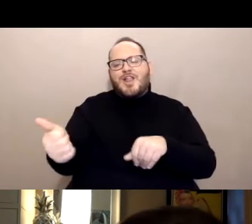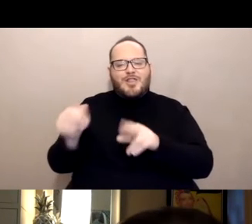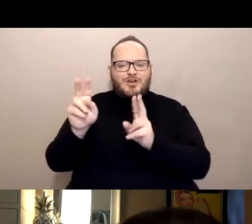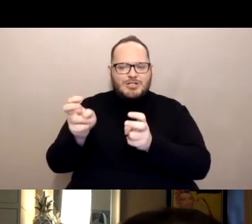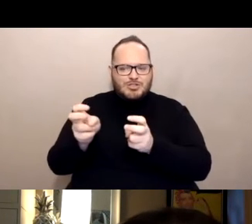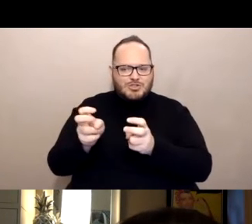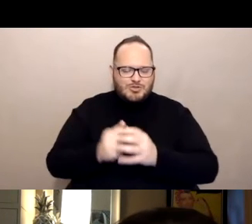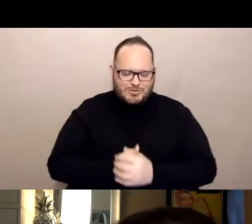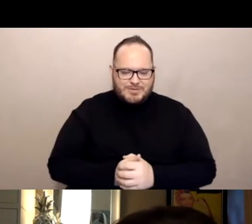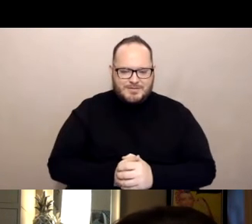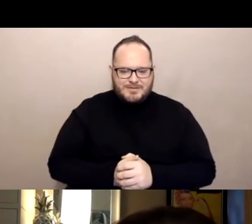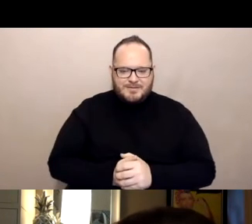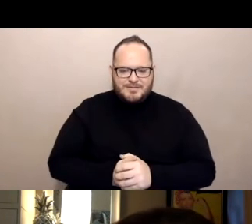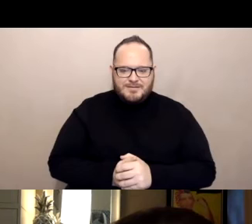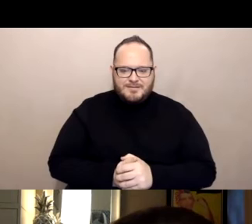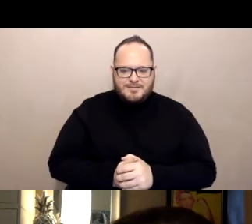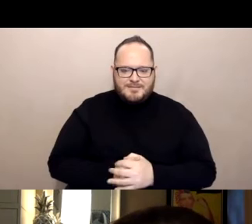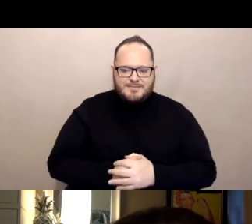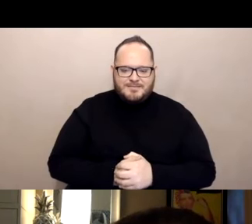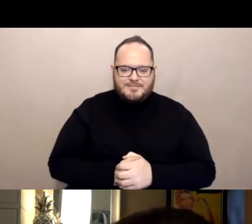Unfortunately you've seen people